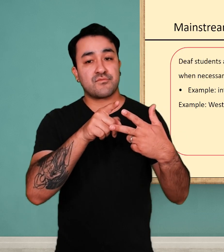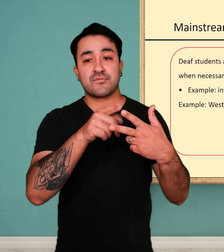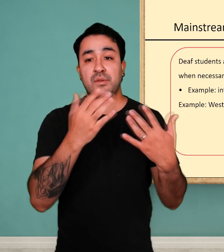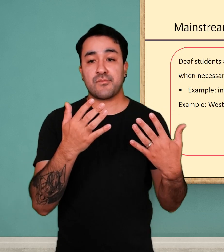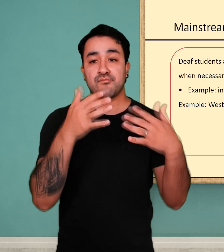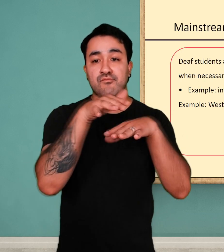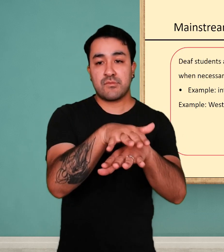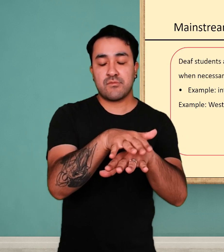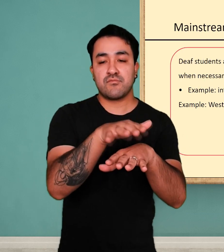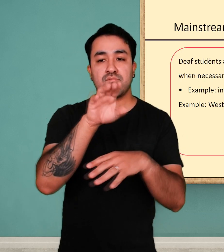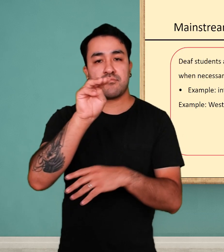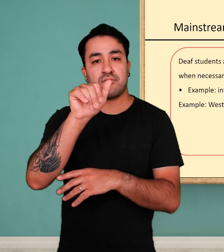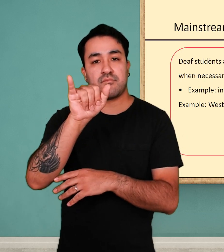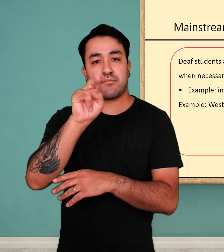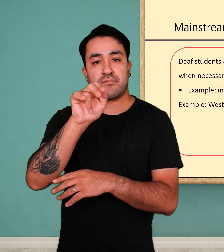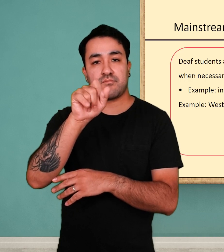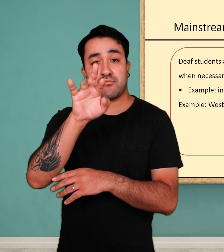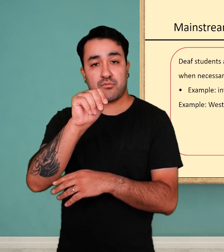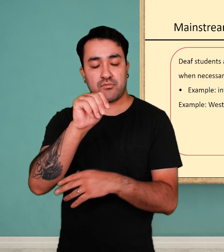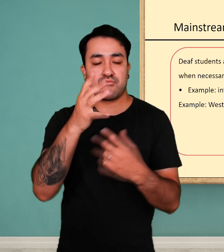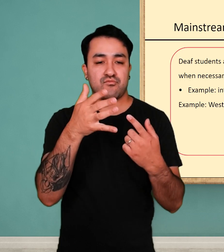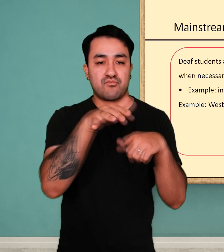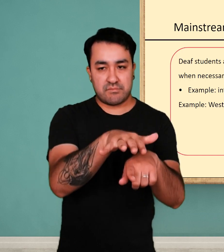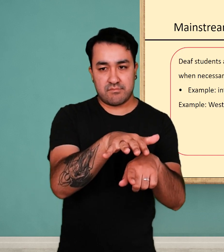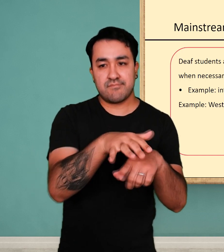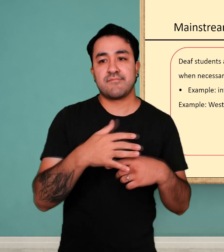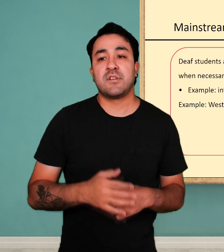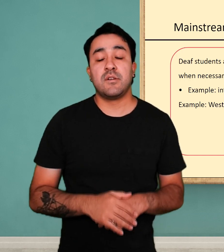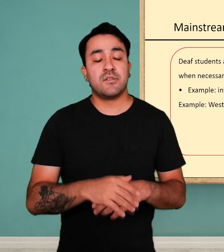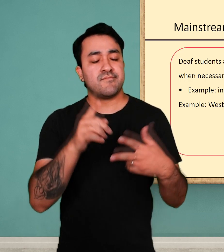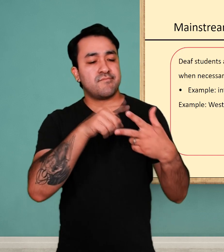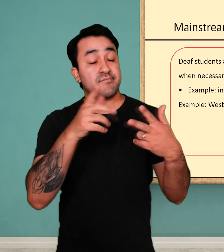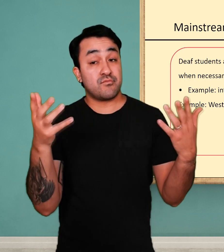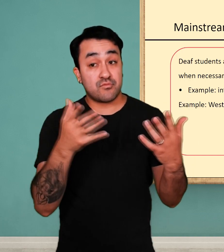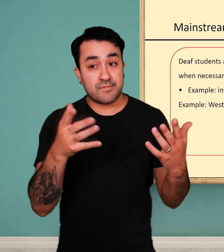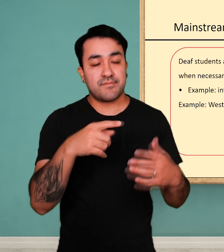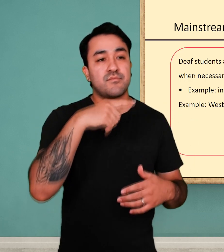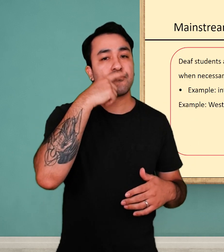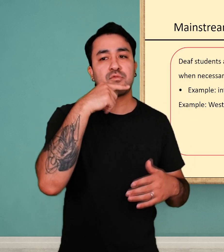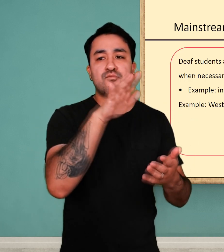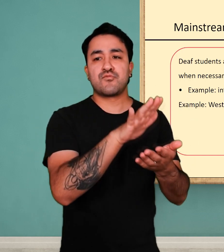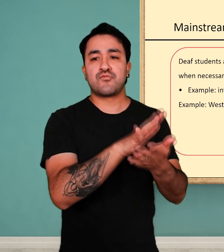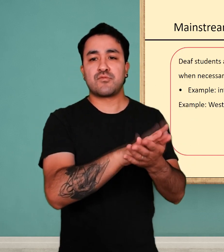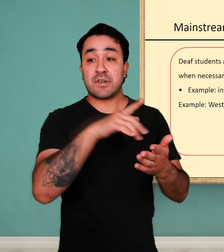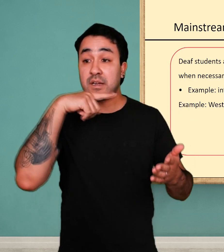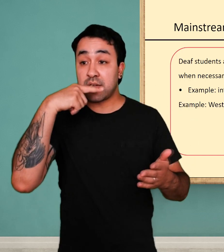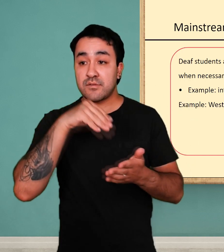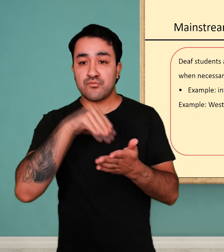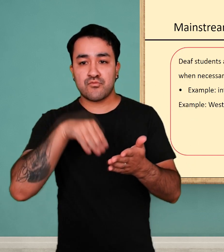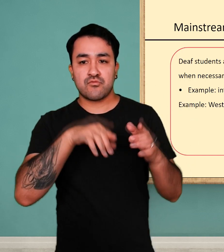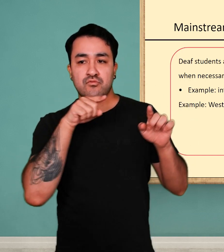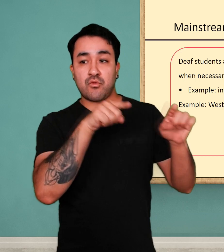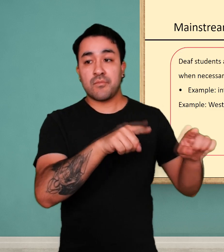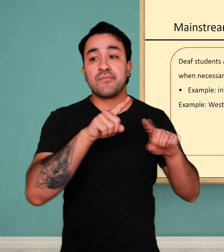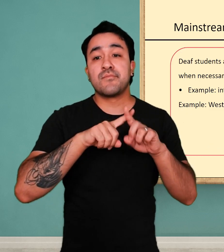Next is mainstreaming. Mainstreaming is when Deaf students attend a public hearing school. Meaning a